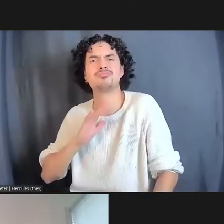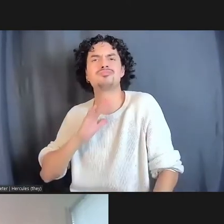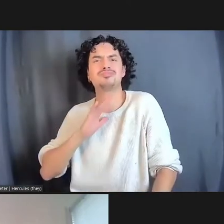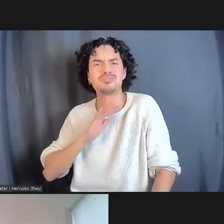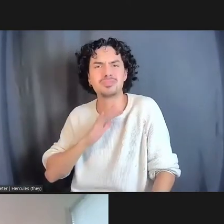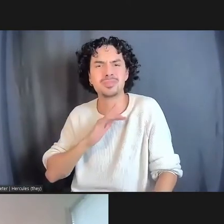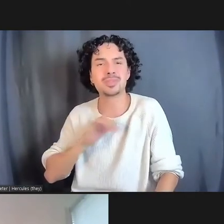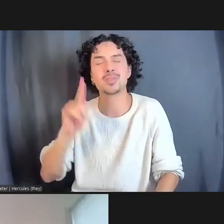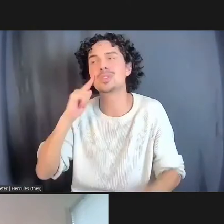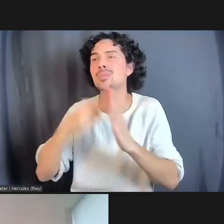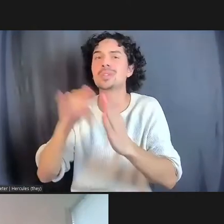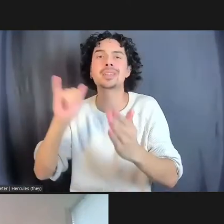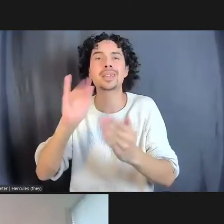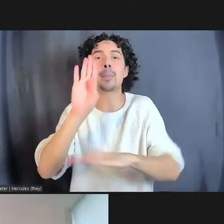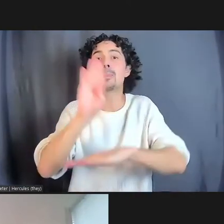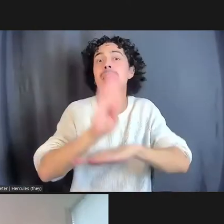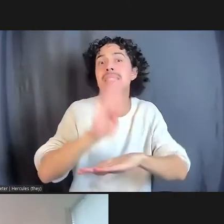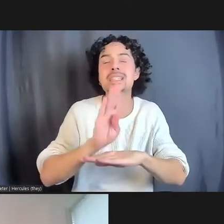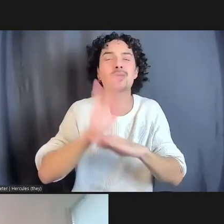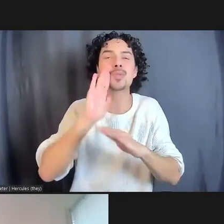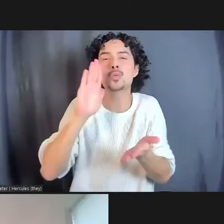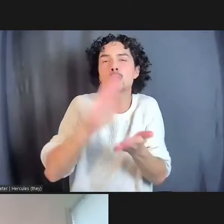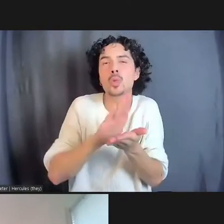businesses for low income communities of color.